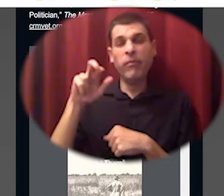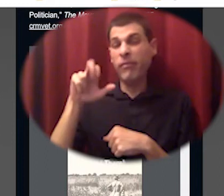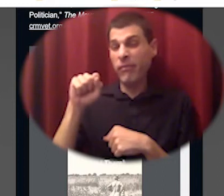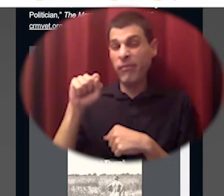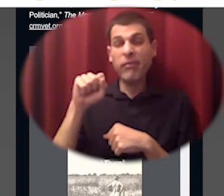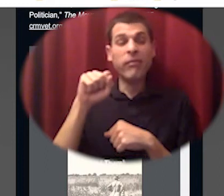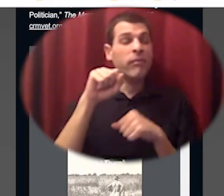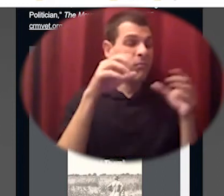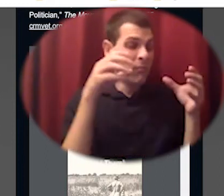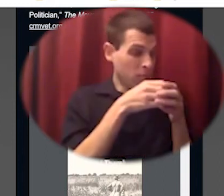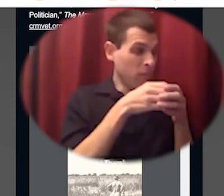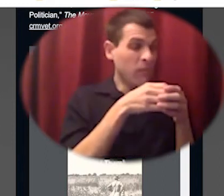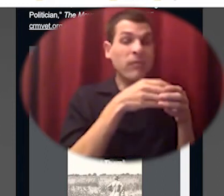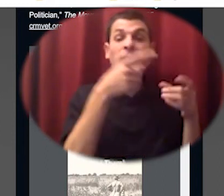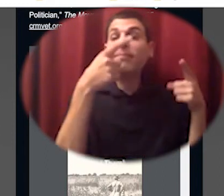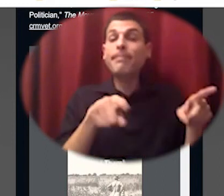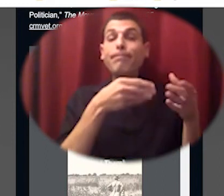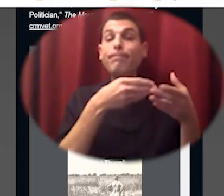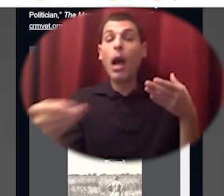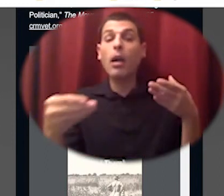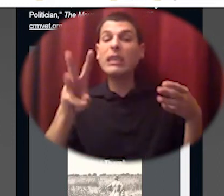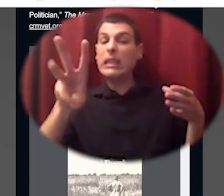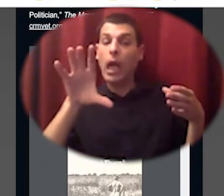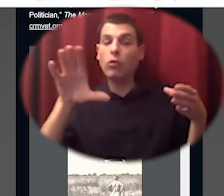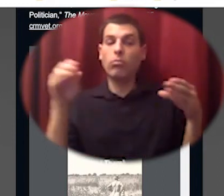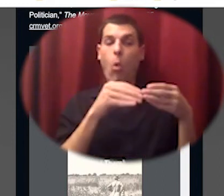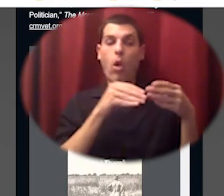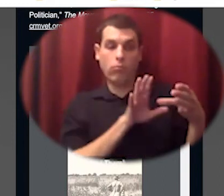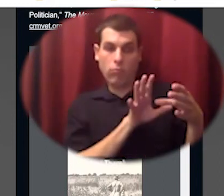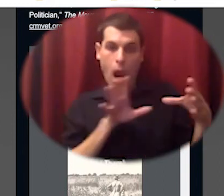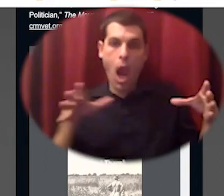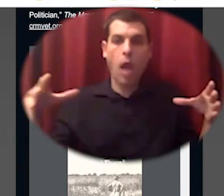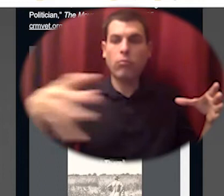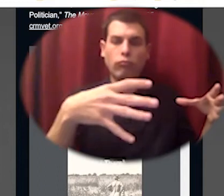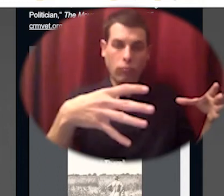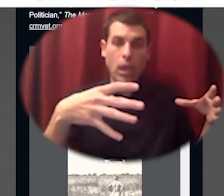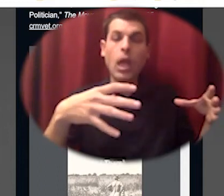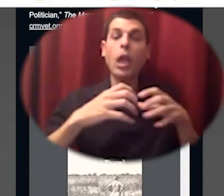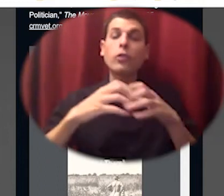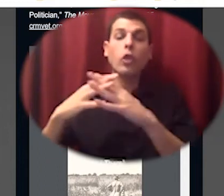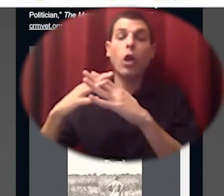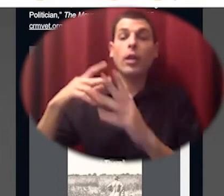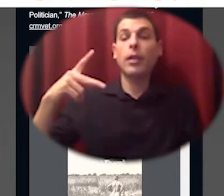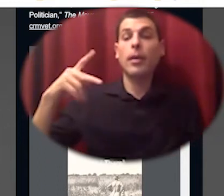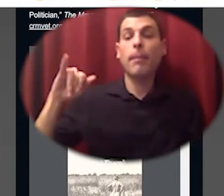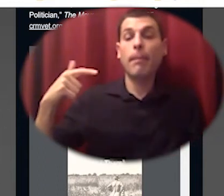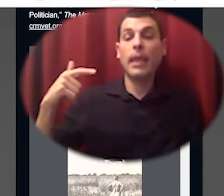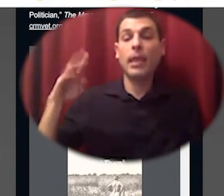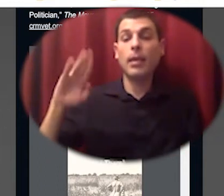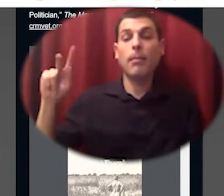and they started the pig bank and here is a read off from the website with funds from the